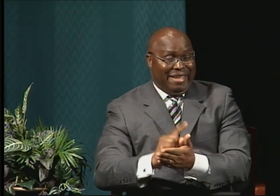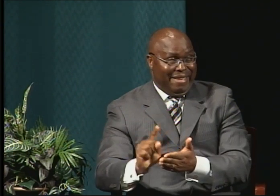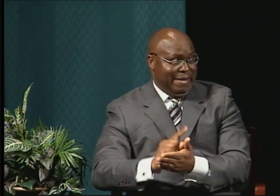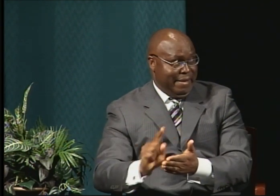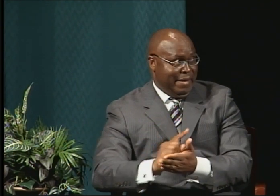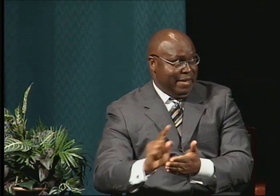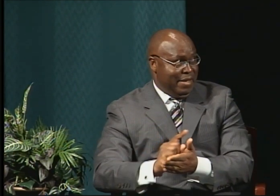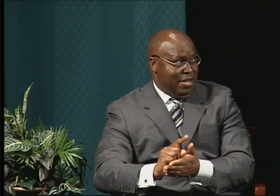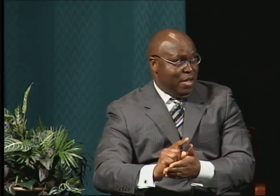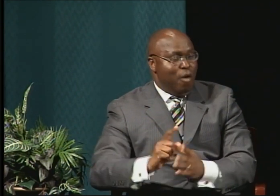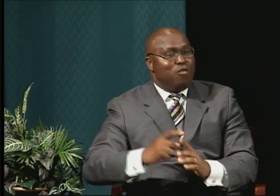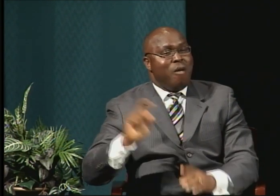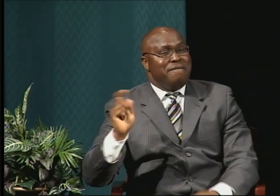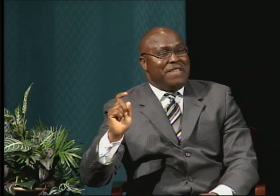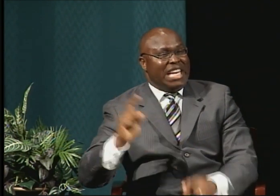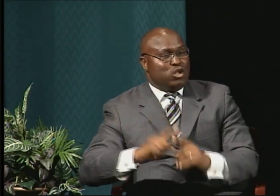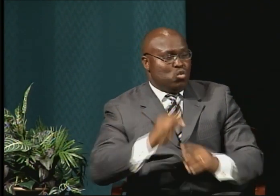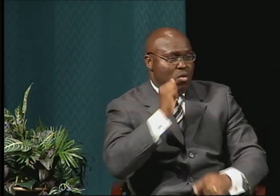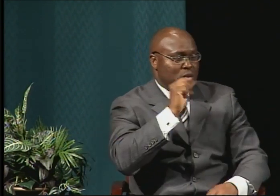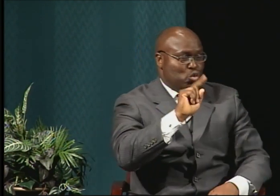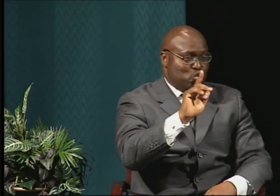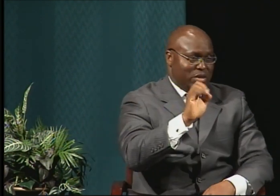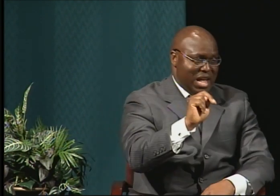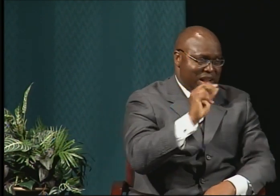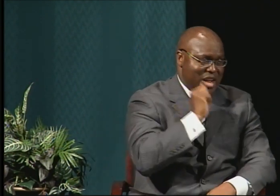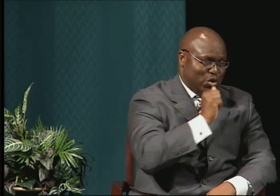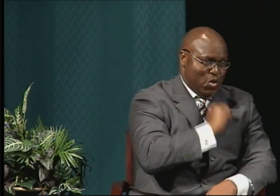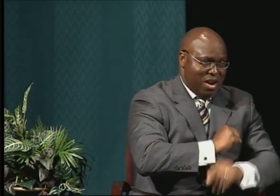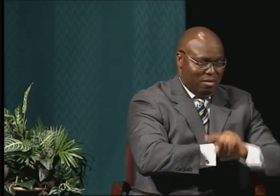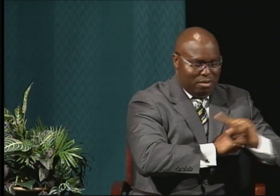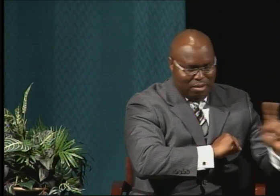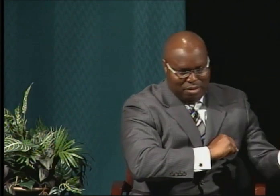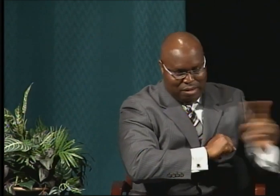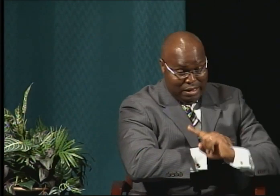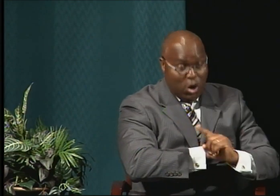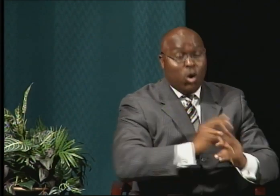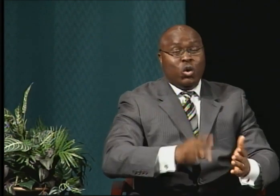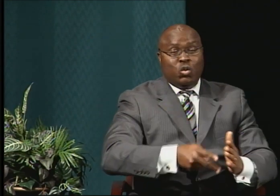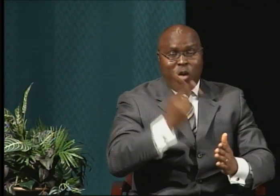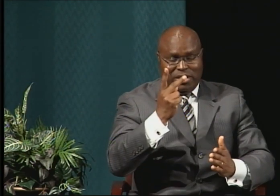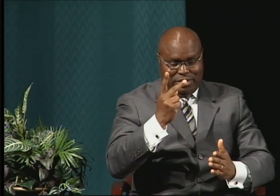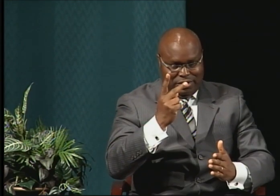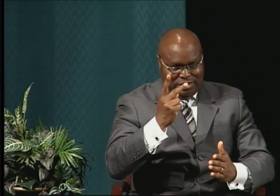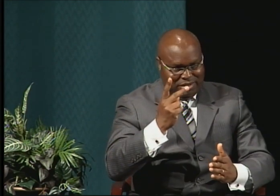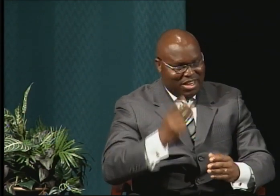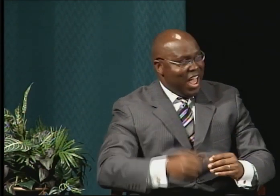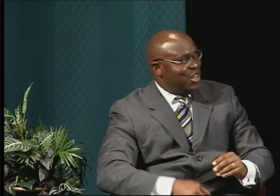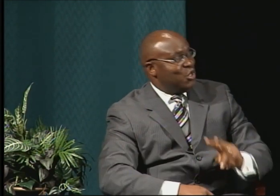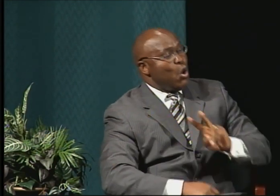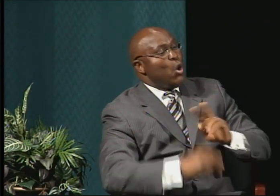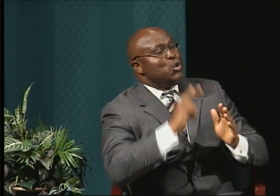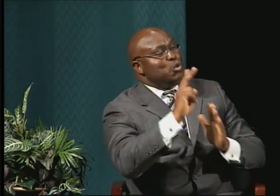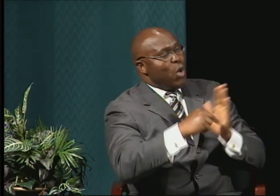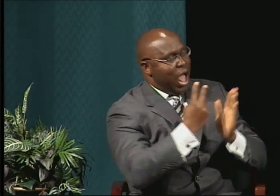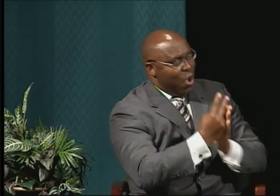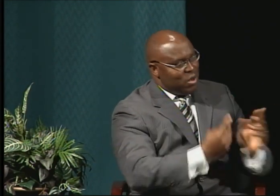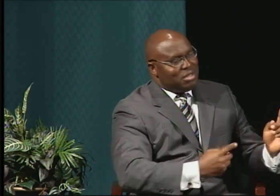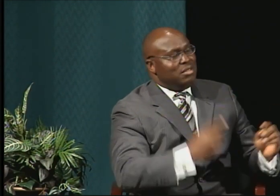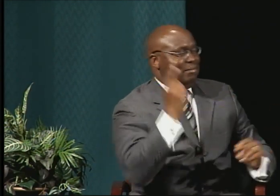to Phoenix. And then on Tuesday and Thursday I drove two hours